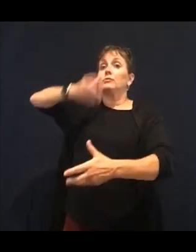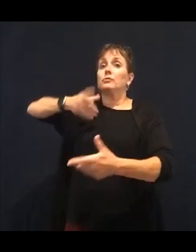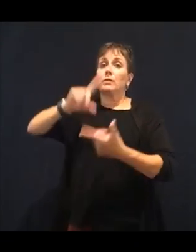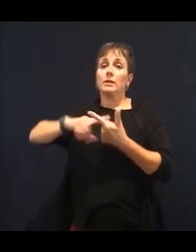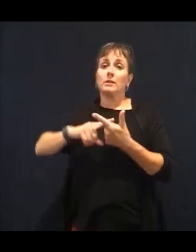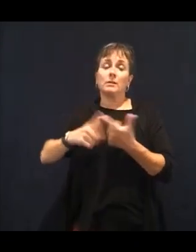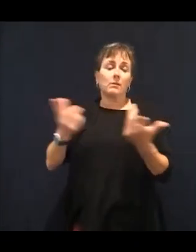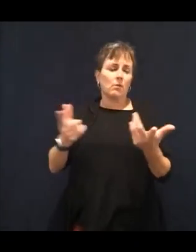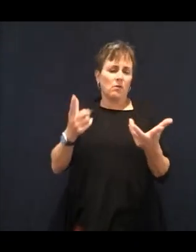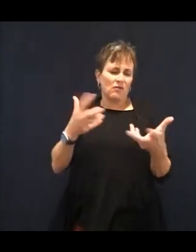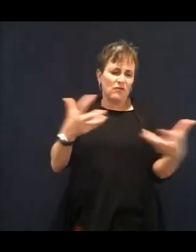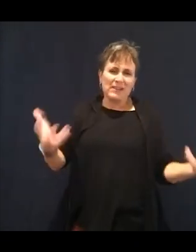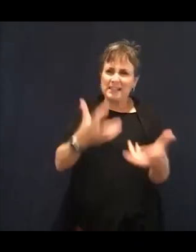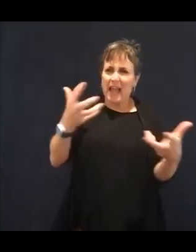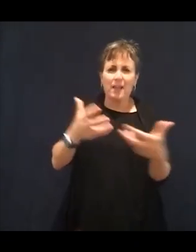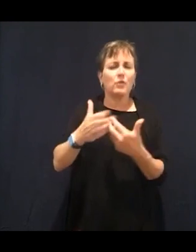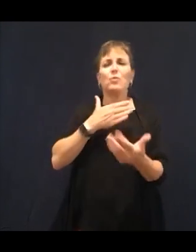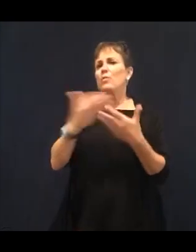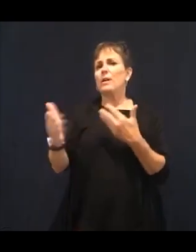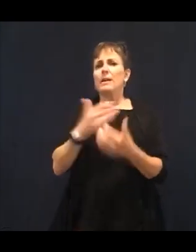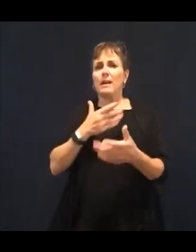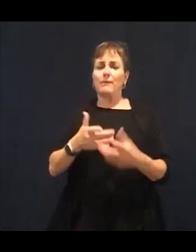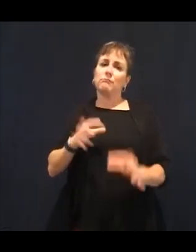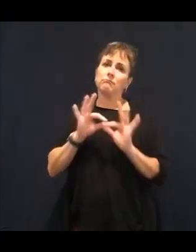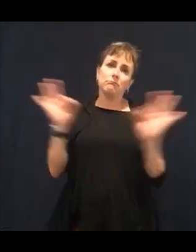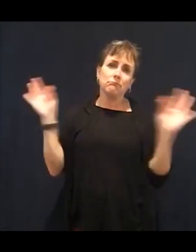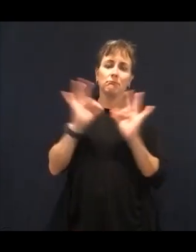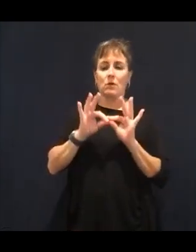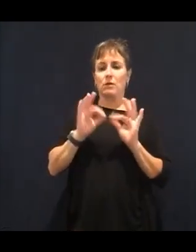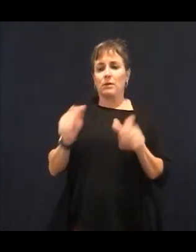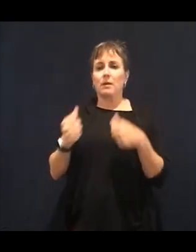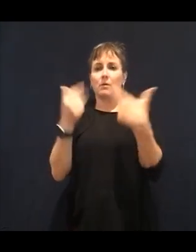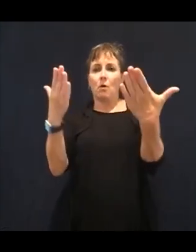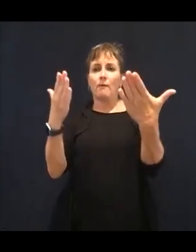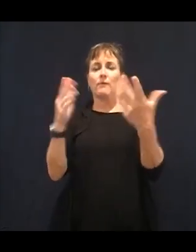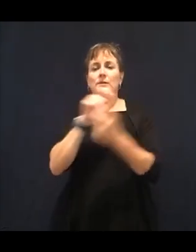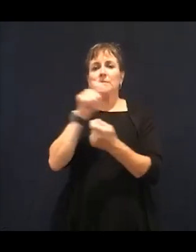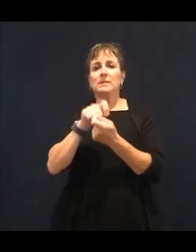importantly, they're there as a purifier to remove toxins